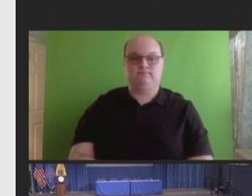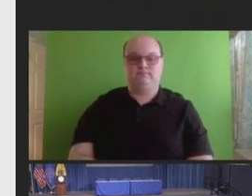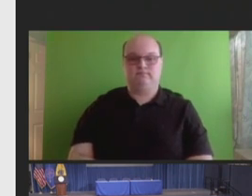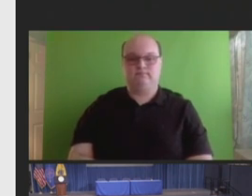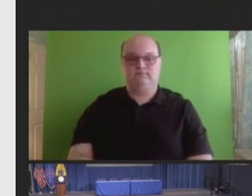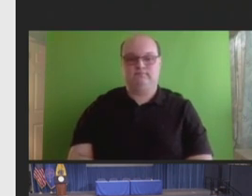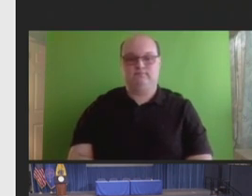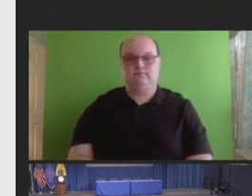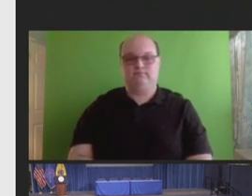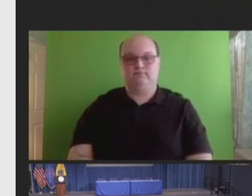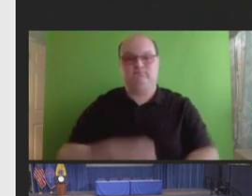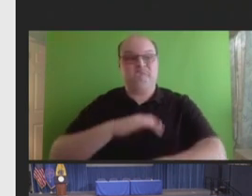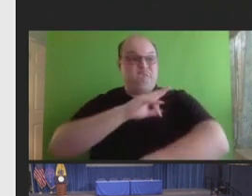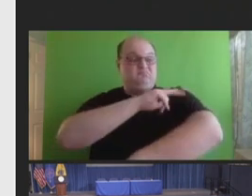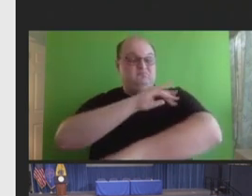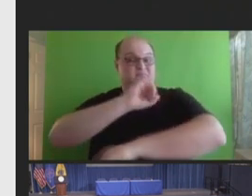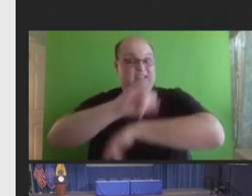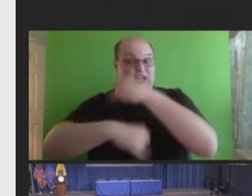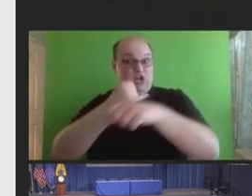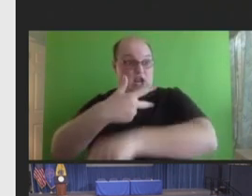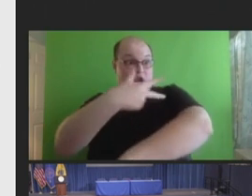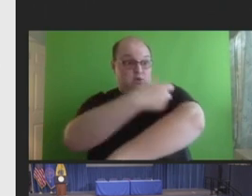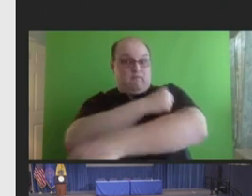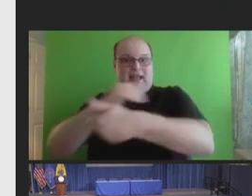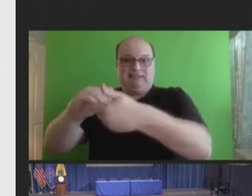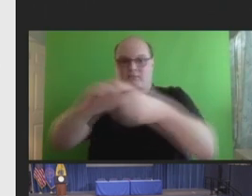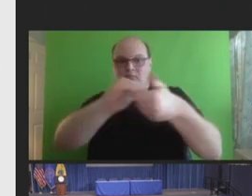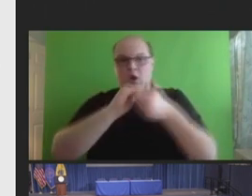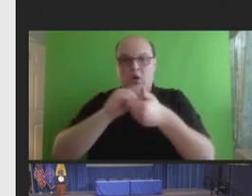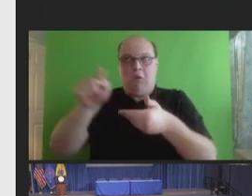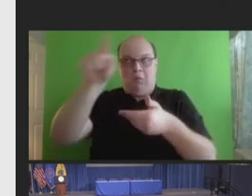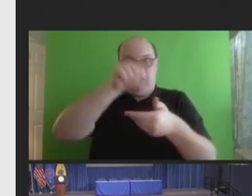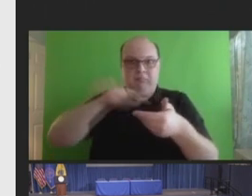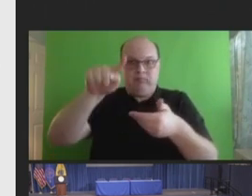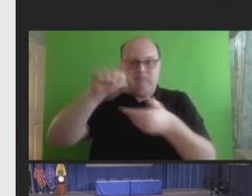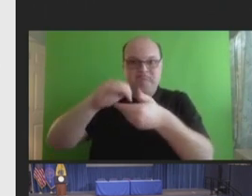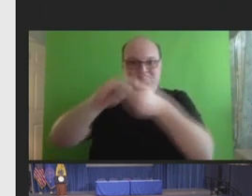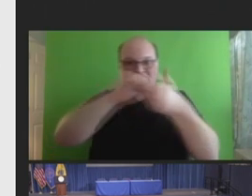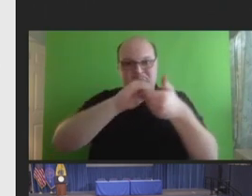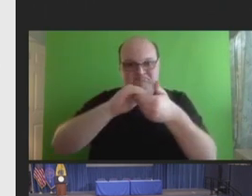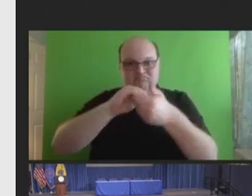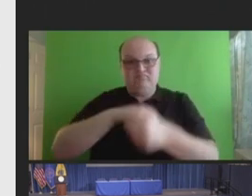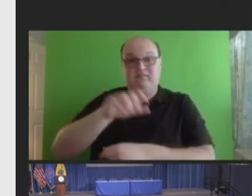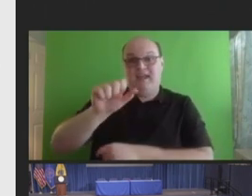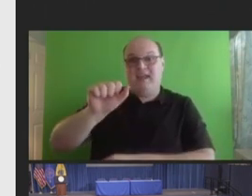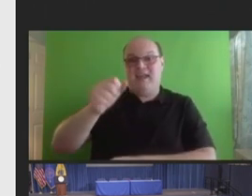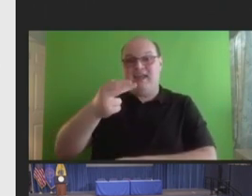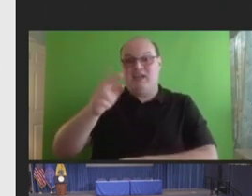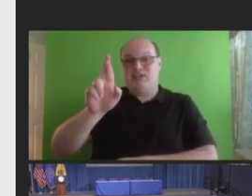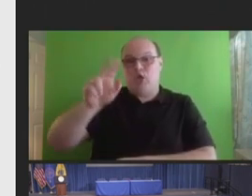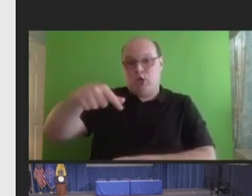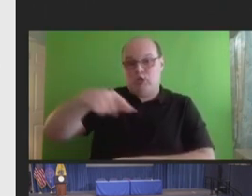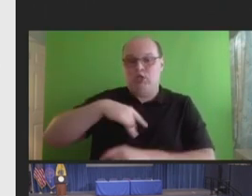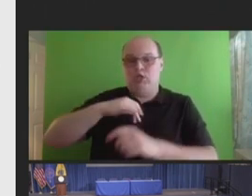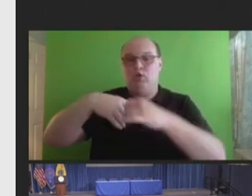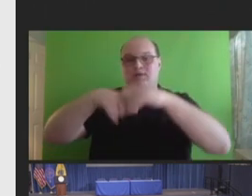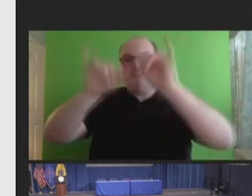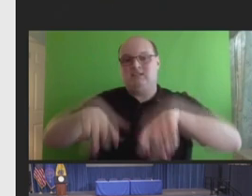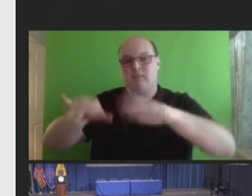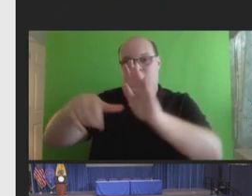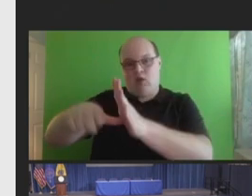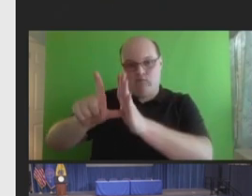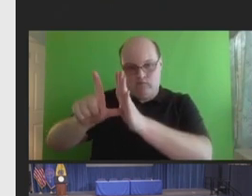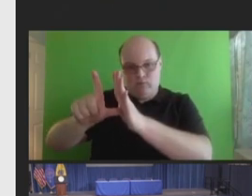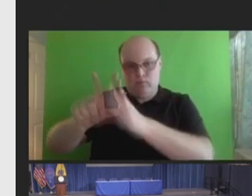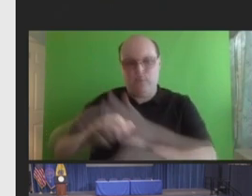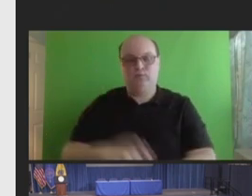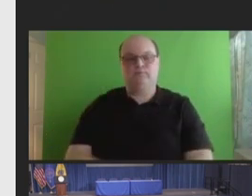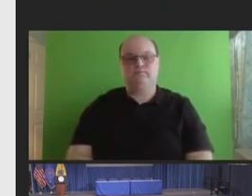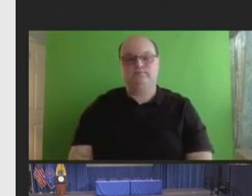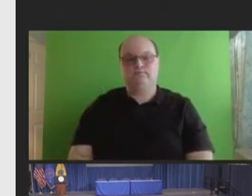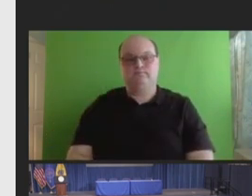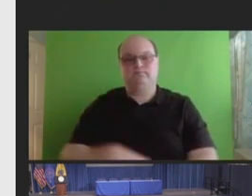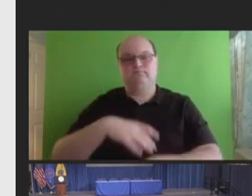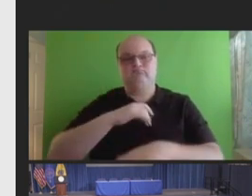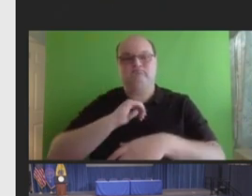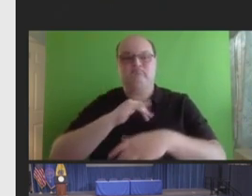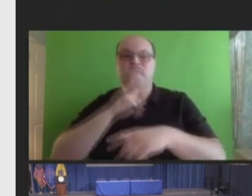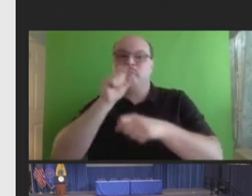partners in vaccine safety systems, assessing AHRQs, the systematic review, practical solutions,